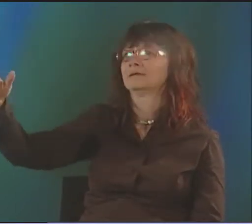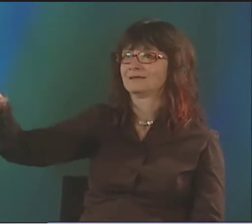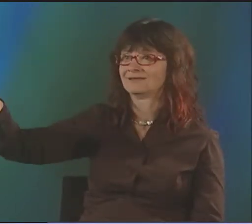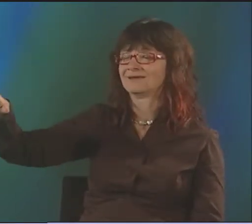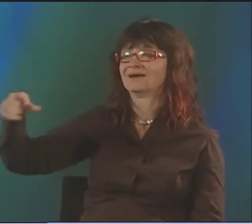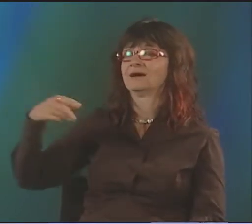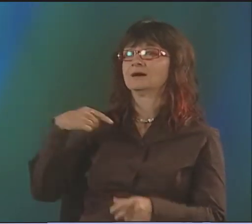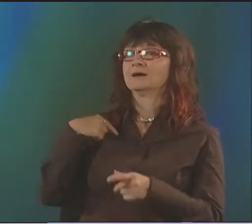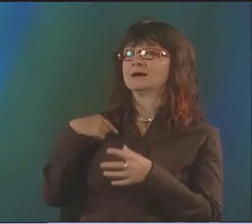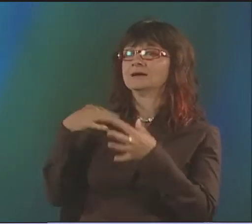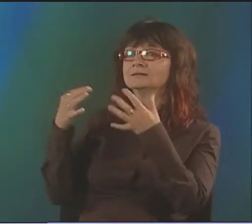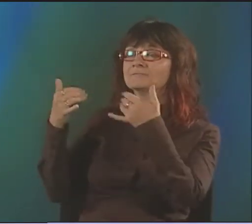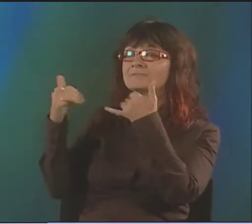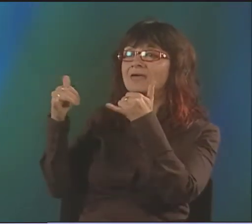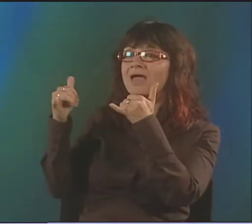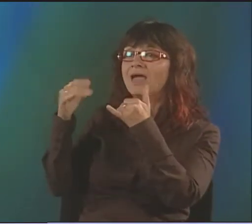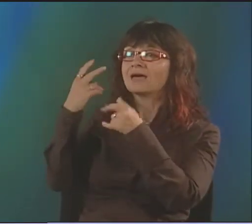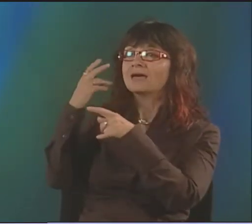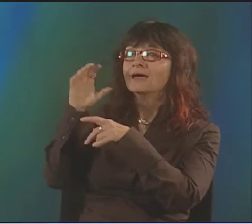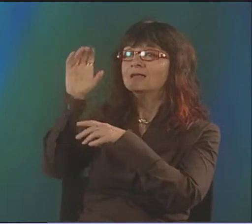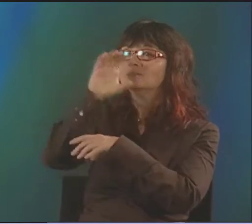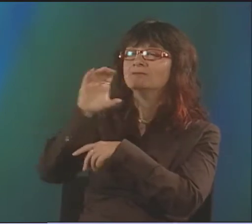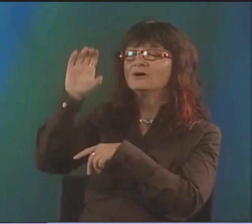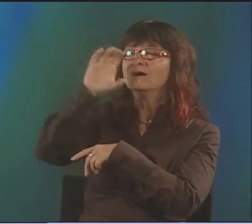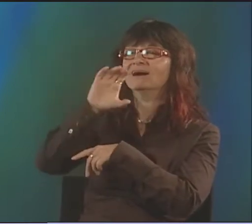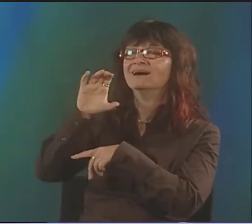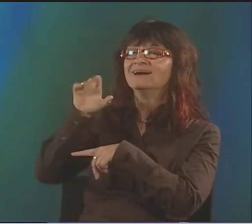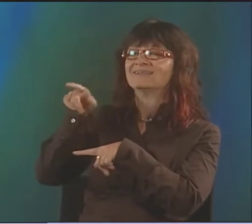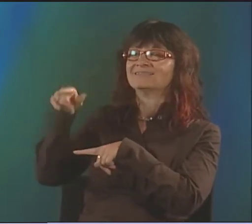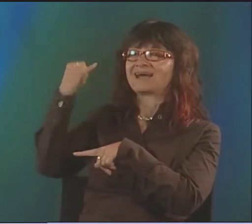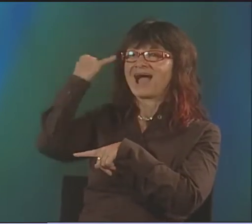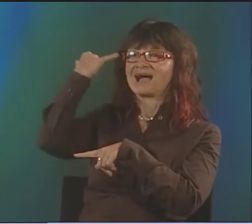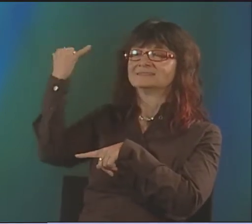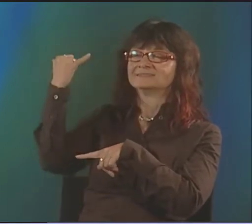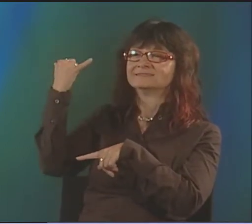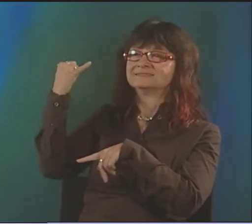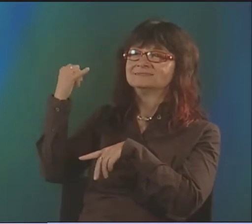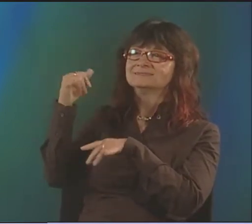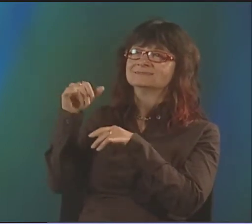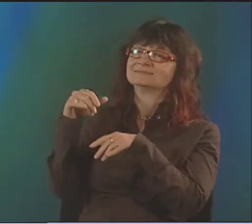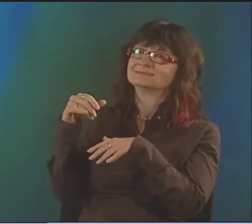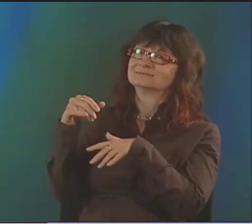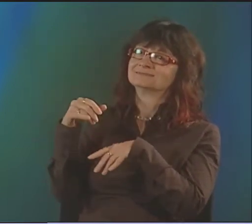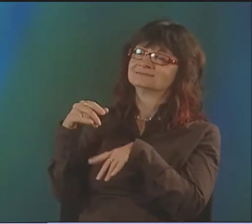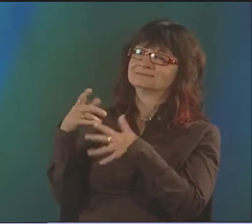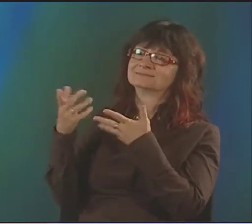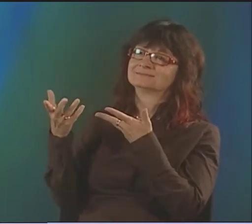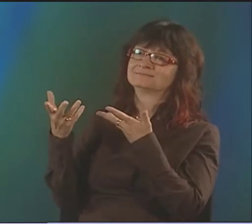THAT'S PLAYING, RIGHT? HOW ABOUT HOT? HOW WOULD I SHOW IT'S HOT? IT'S WILTING AS IT FALLS FROM THE TREE.